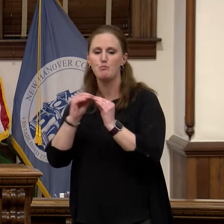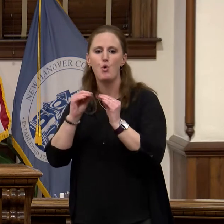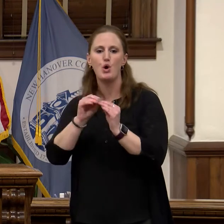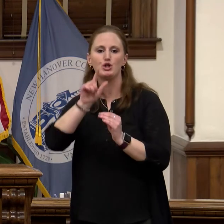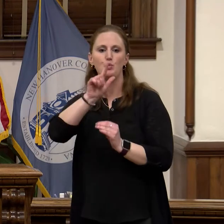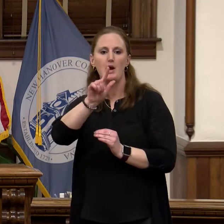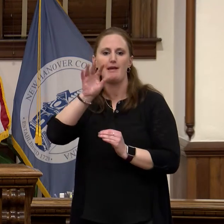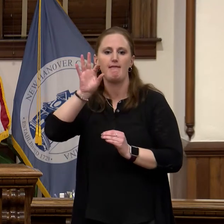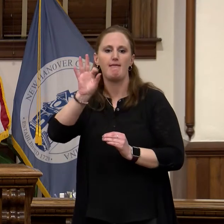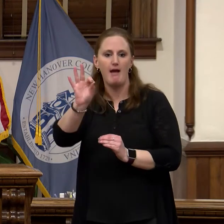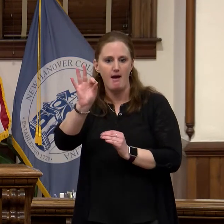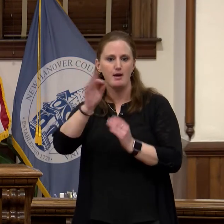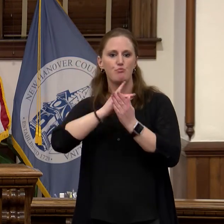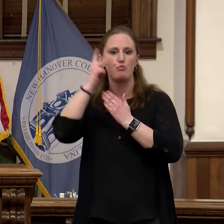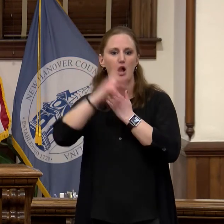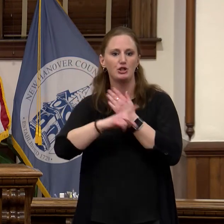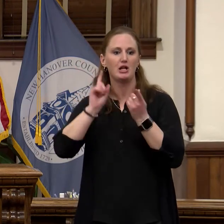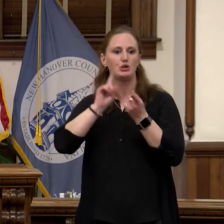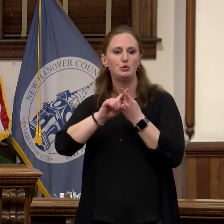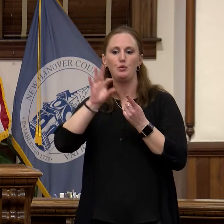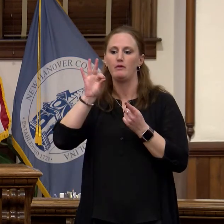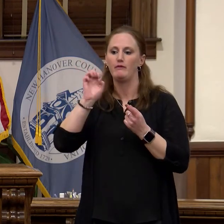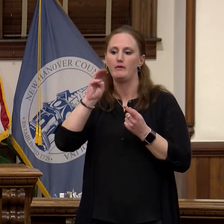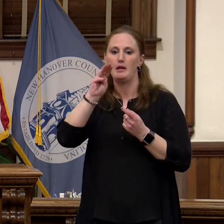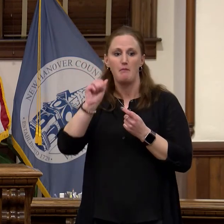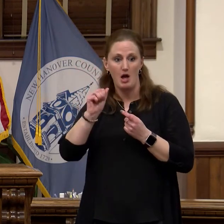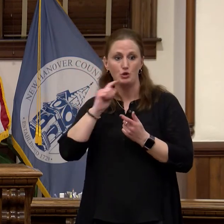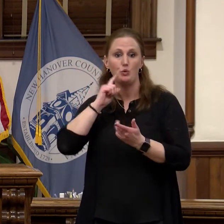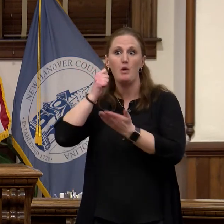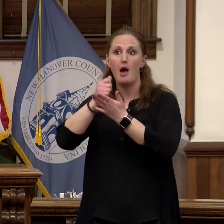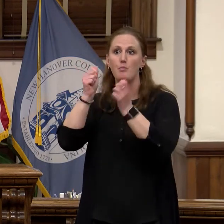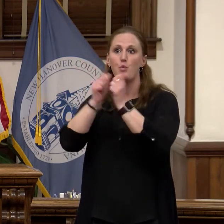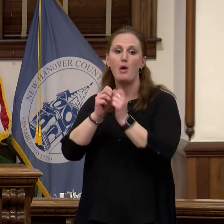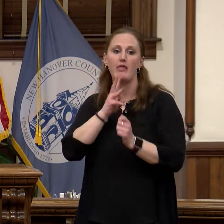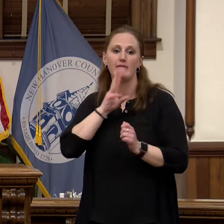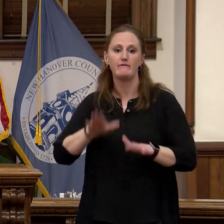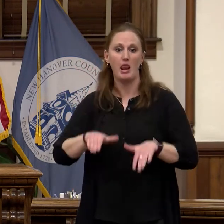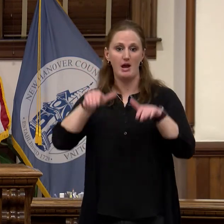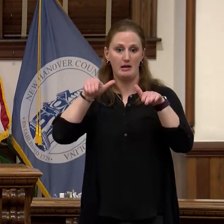address inland flooding that comes with heavy rainfall. We are continuing to work